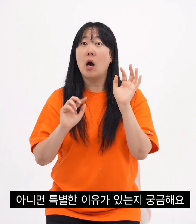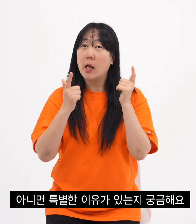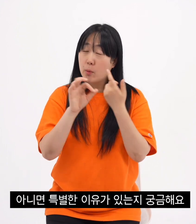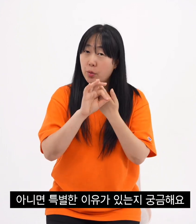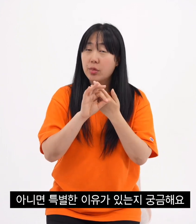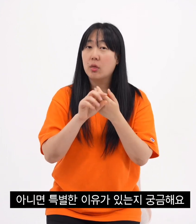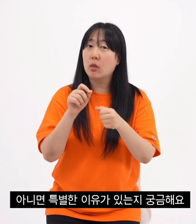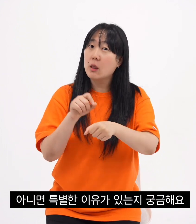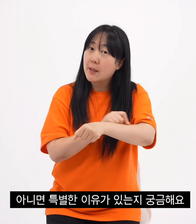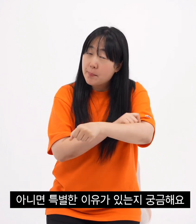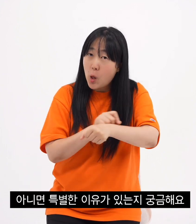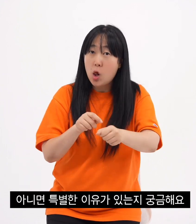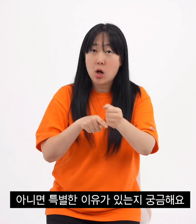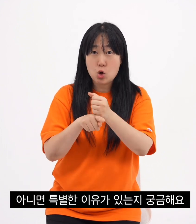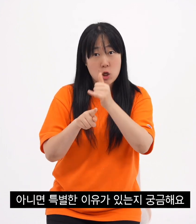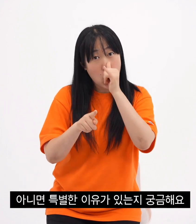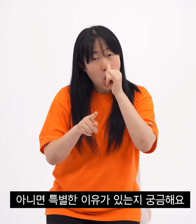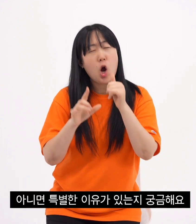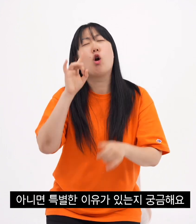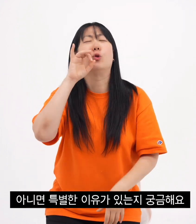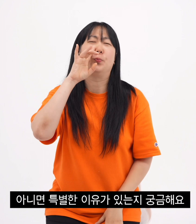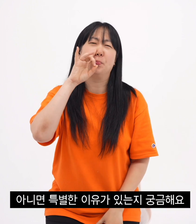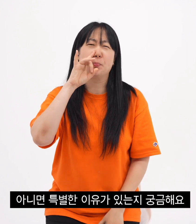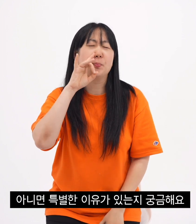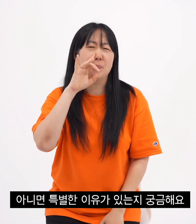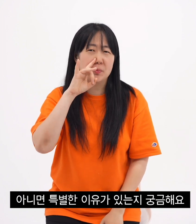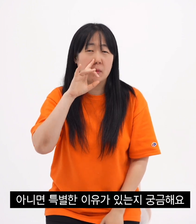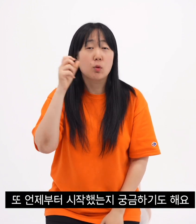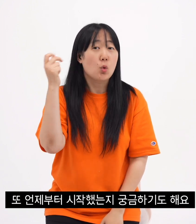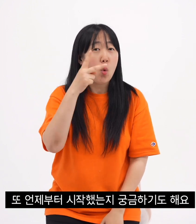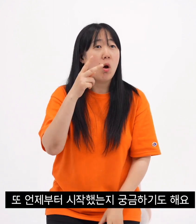Or is there a special reason?